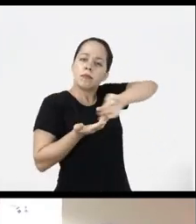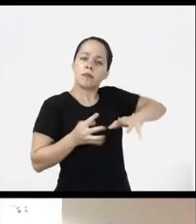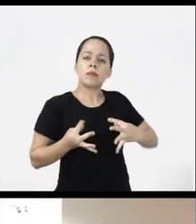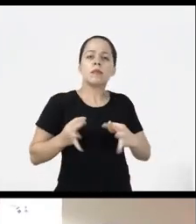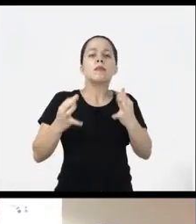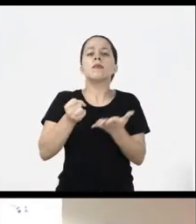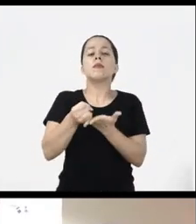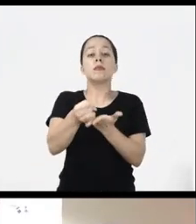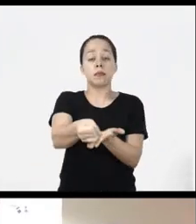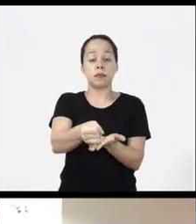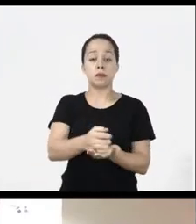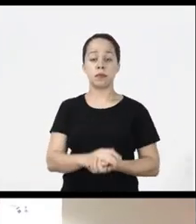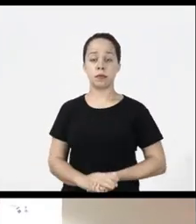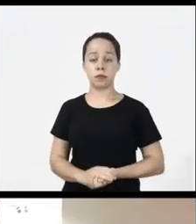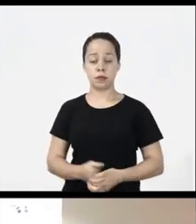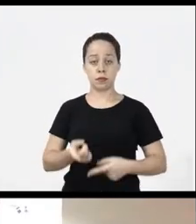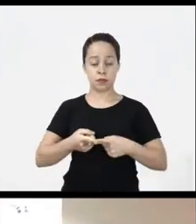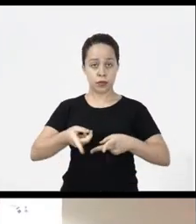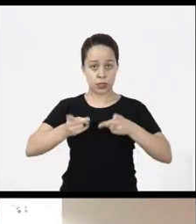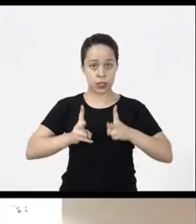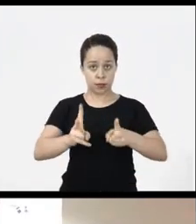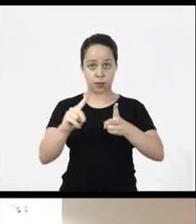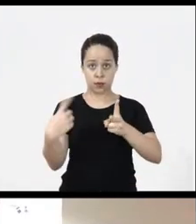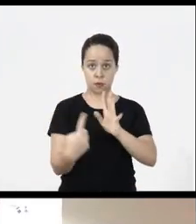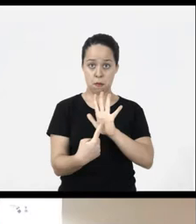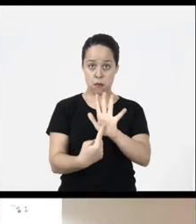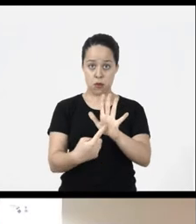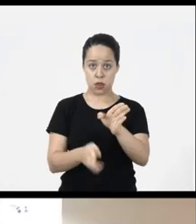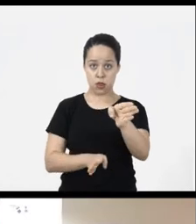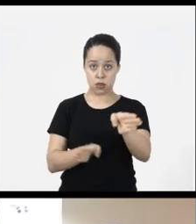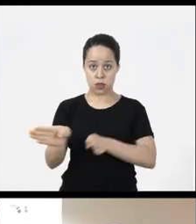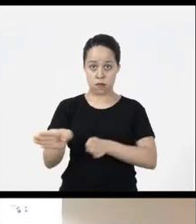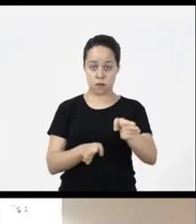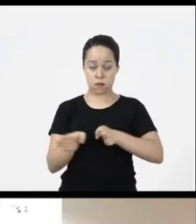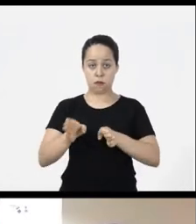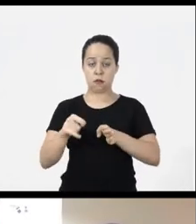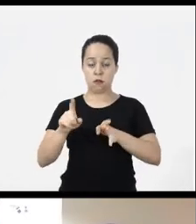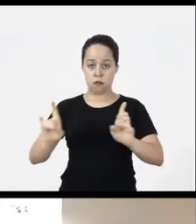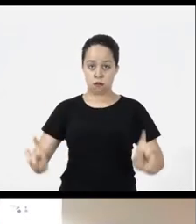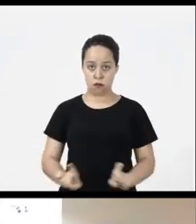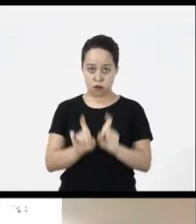assistive technology because when you're working with virtual or digital accessibility